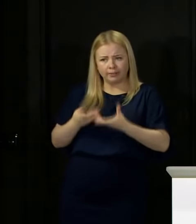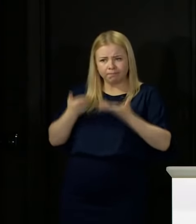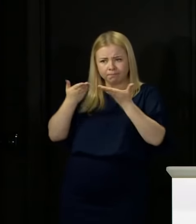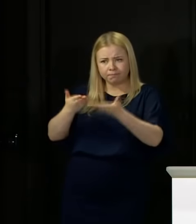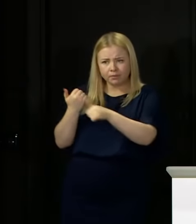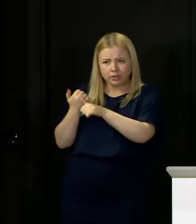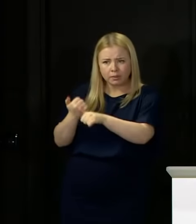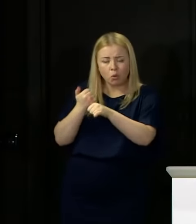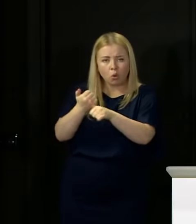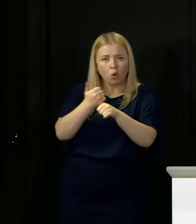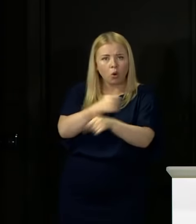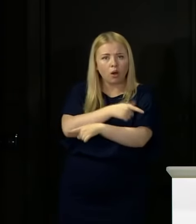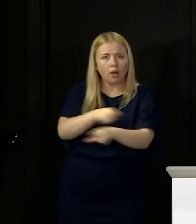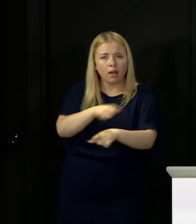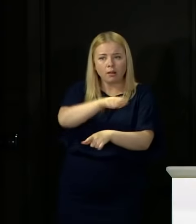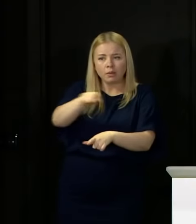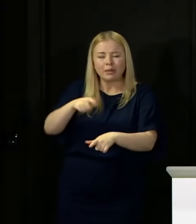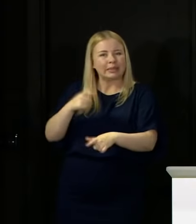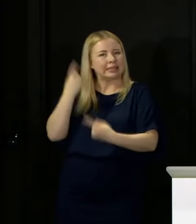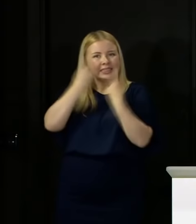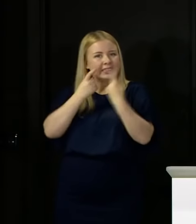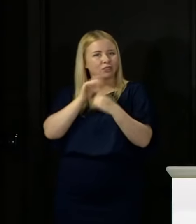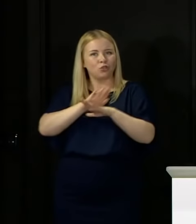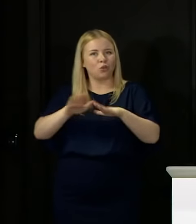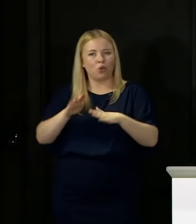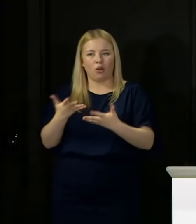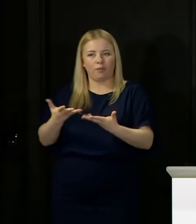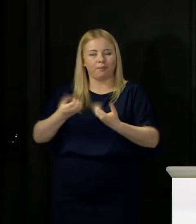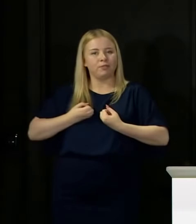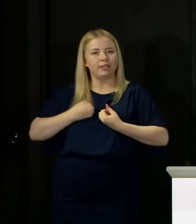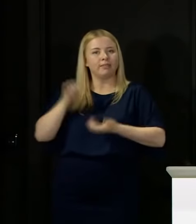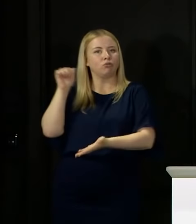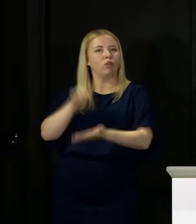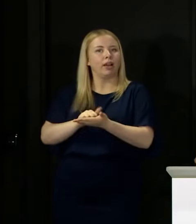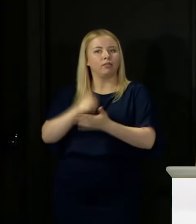do have a concern that they have perhaps not been given the right result, but also the